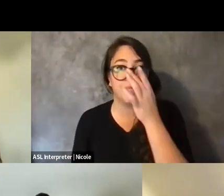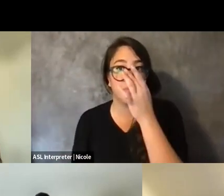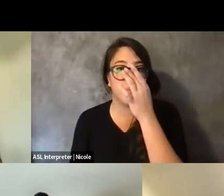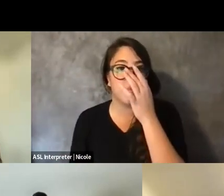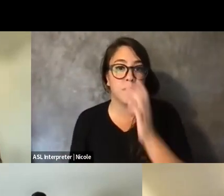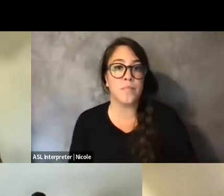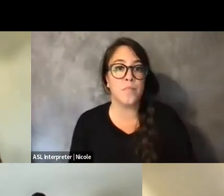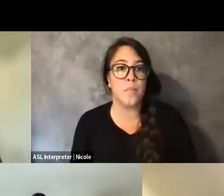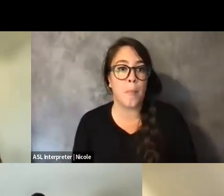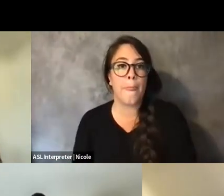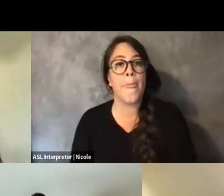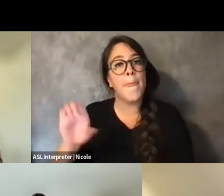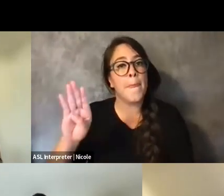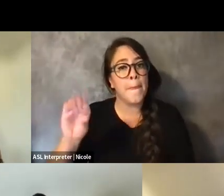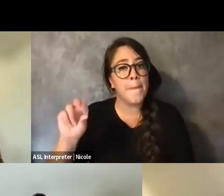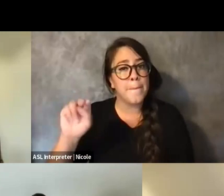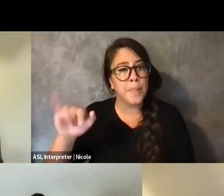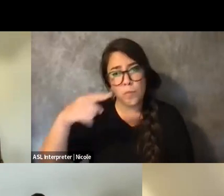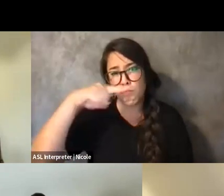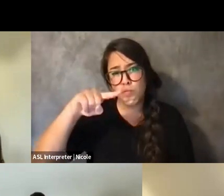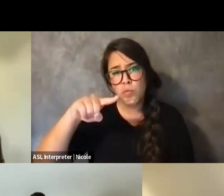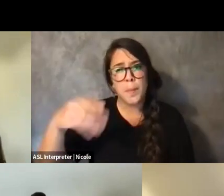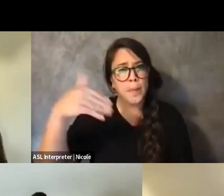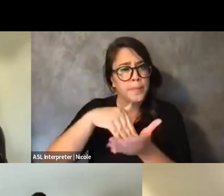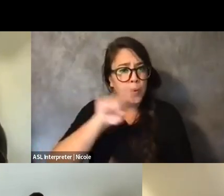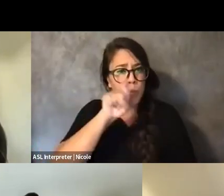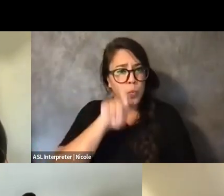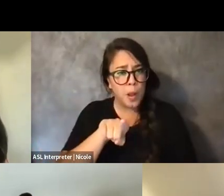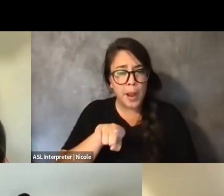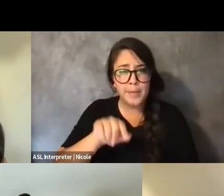Can you repeat the question again? Of course, yes.